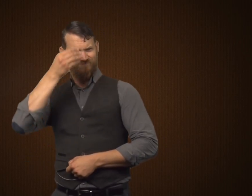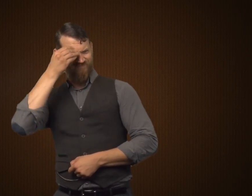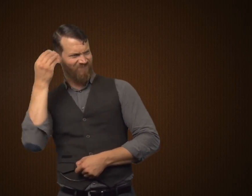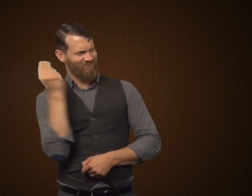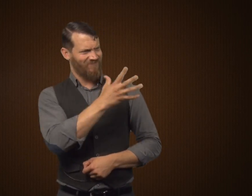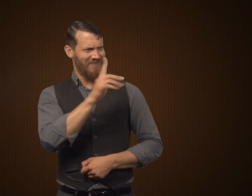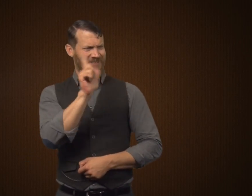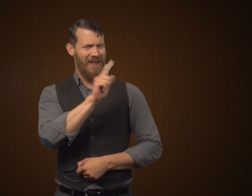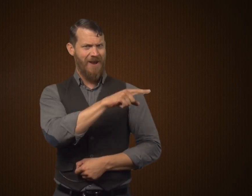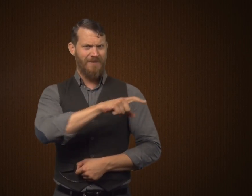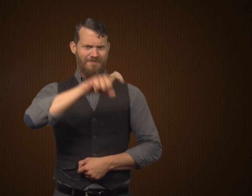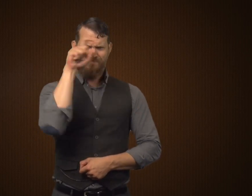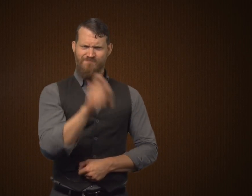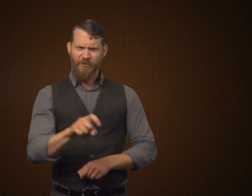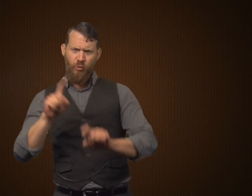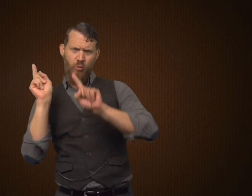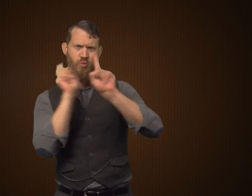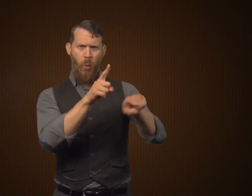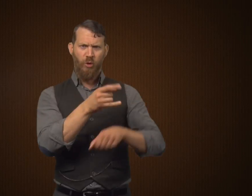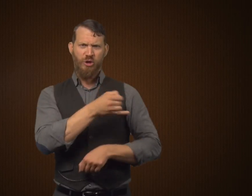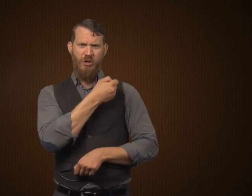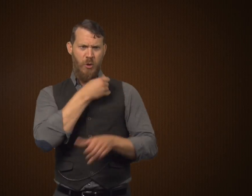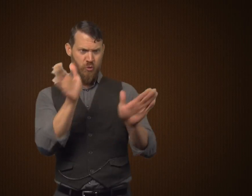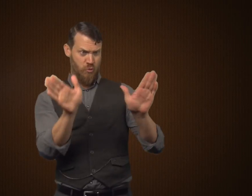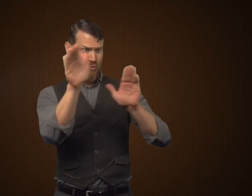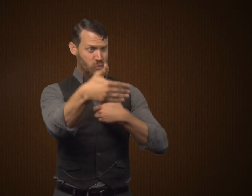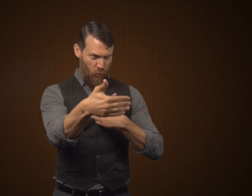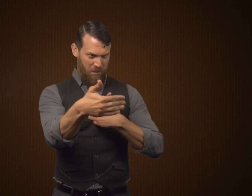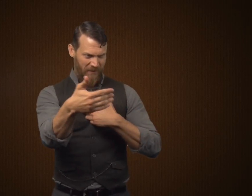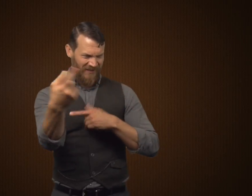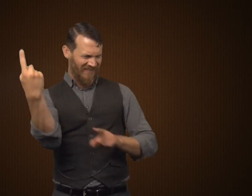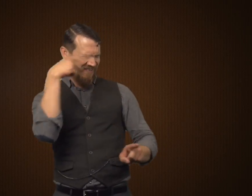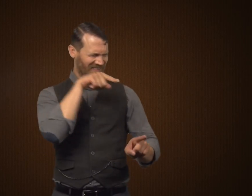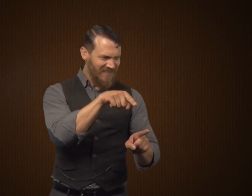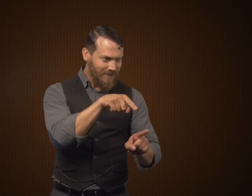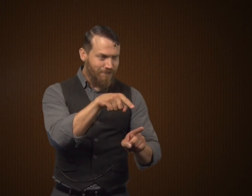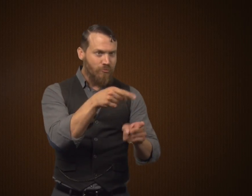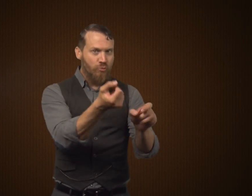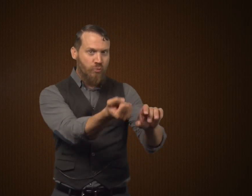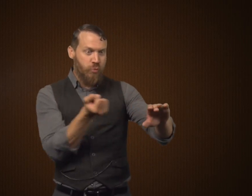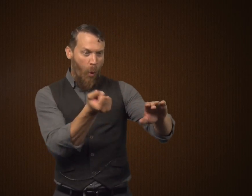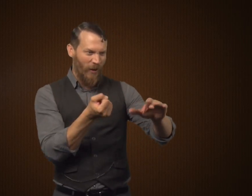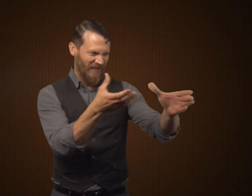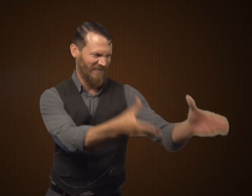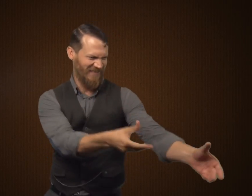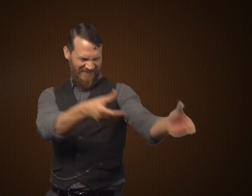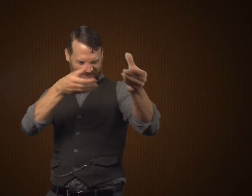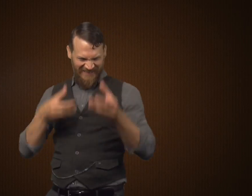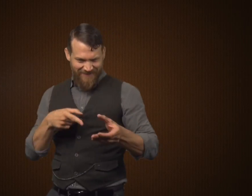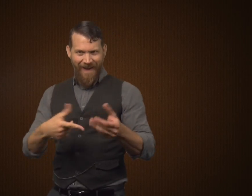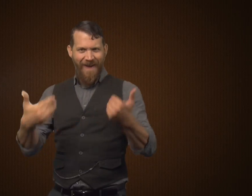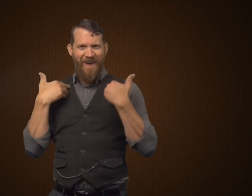from Dr. Jekyll informing him to go to Dr. Jekyll's house, to a specific room,